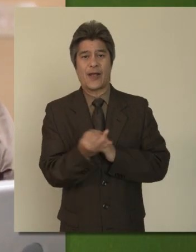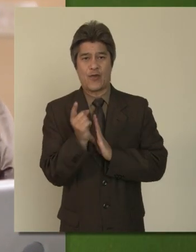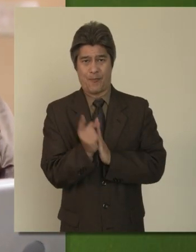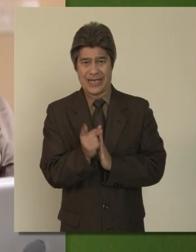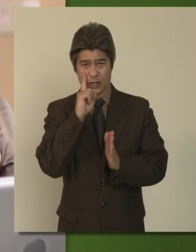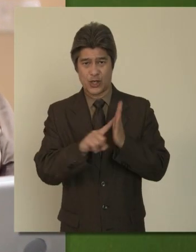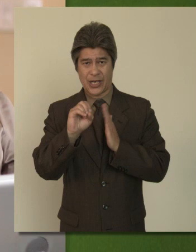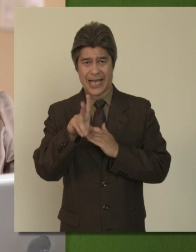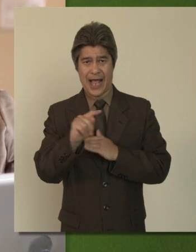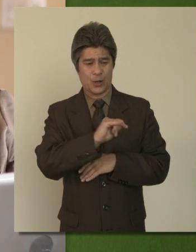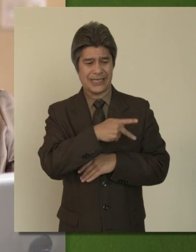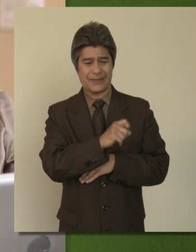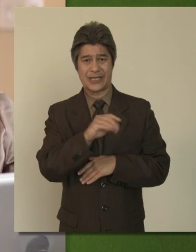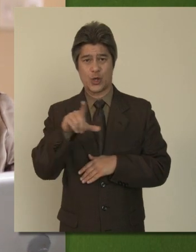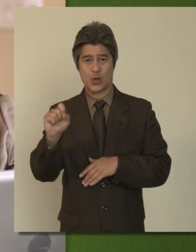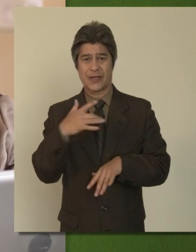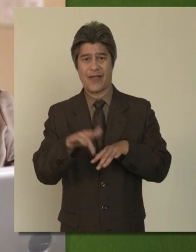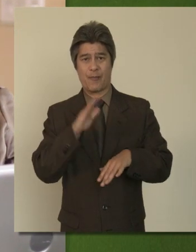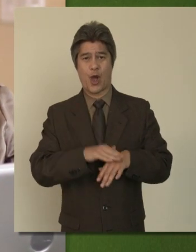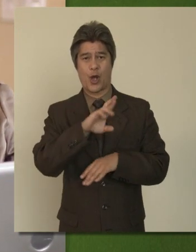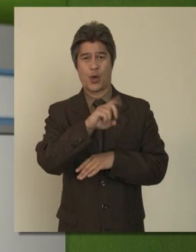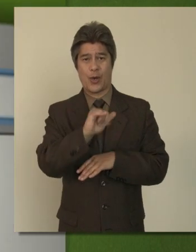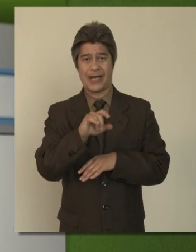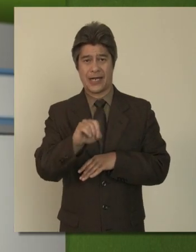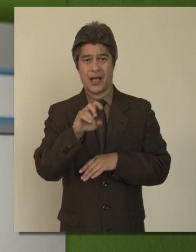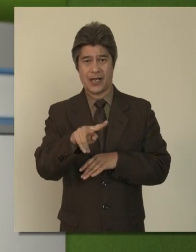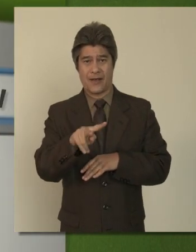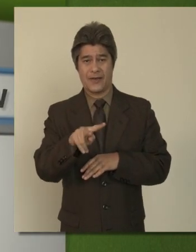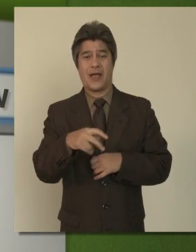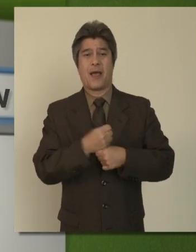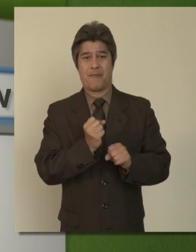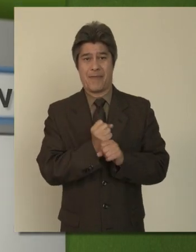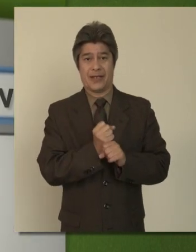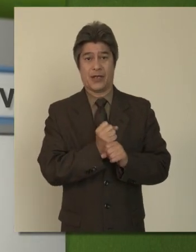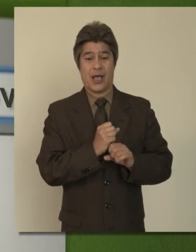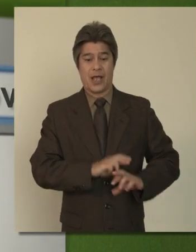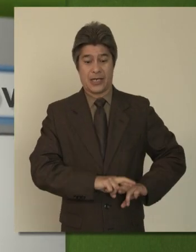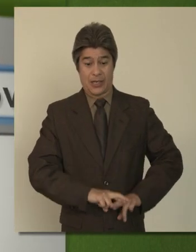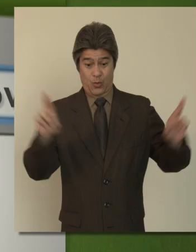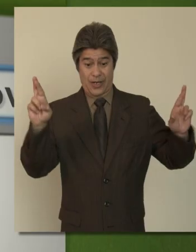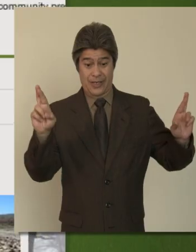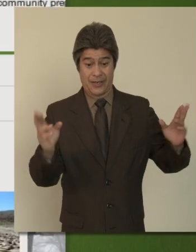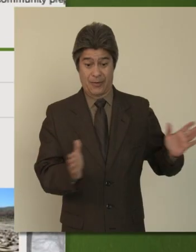Take a few minutes to check out the tips and tools available on Ready.gov that make getting prepared easy.